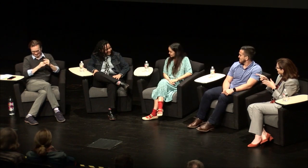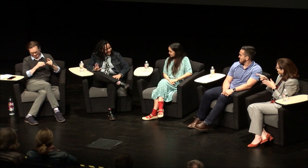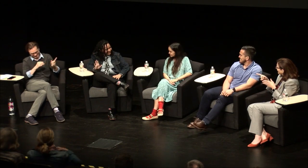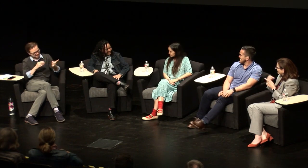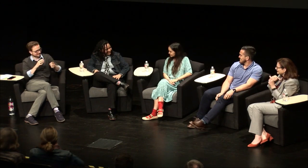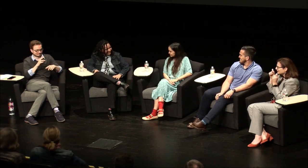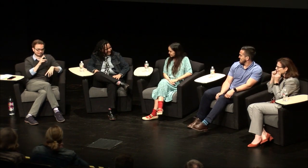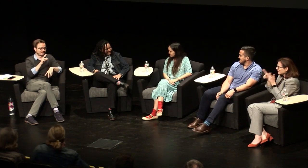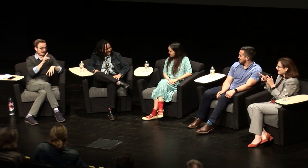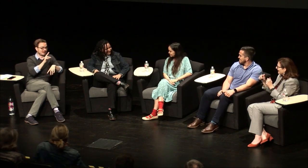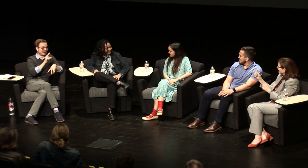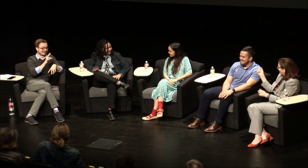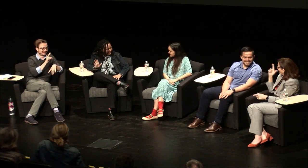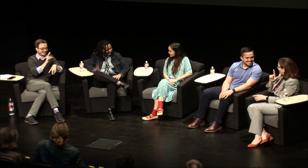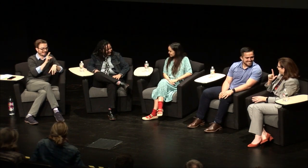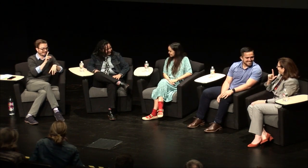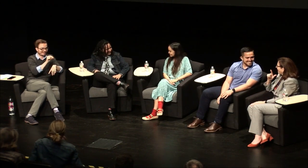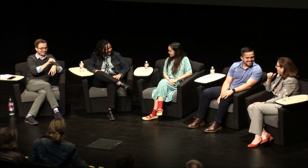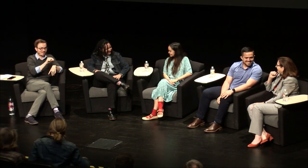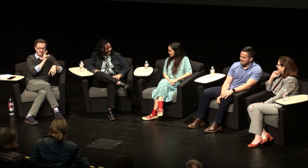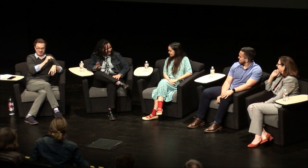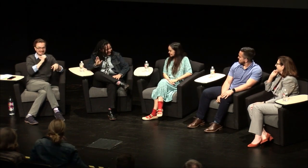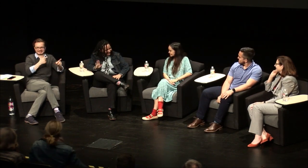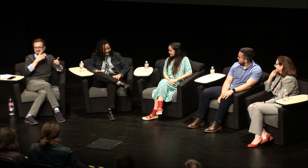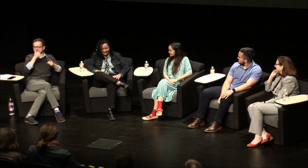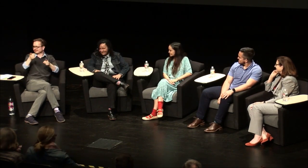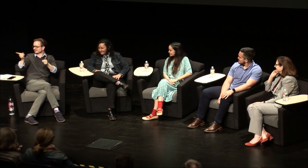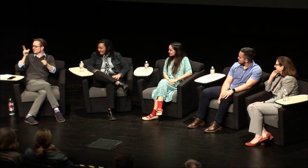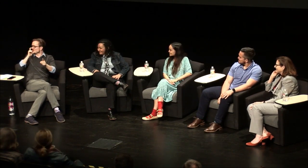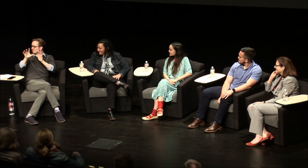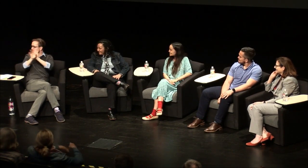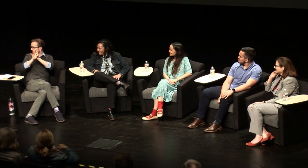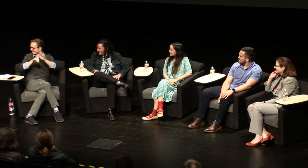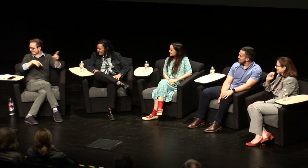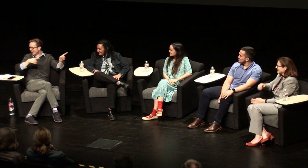requirement to be on the panel? [Wink:] no no actually it didn't I don't know who